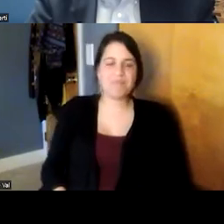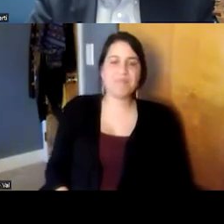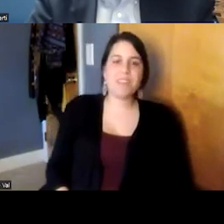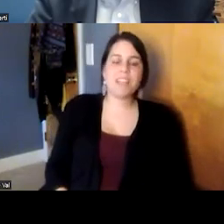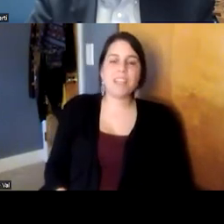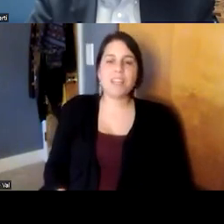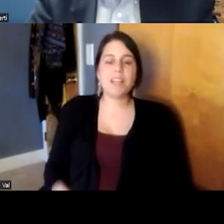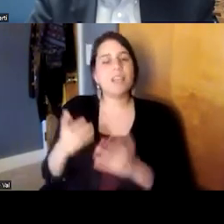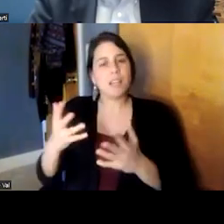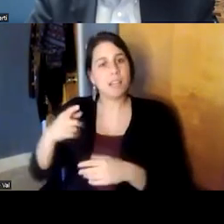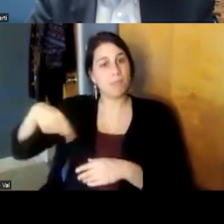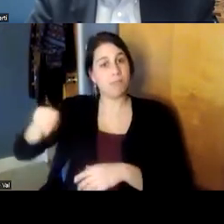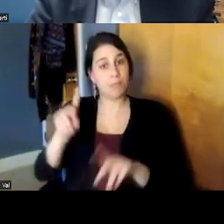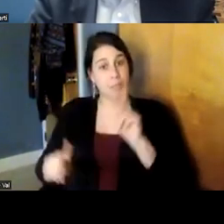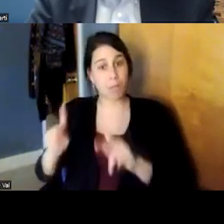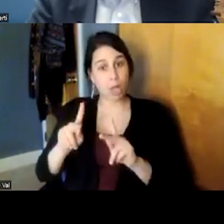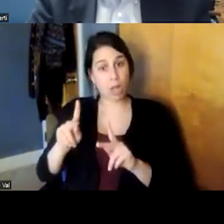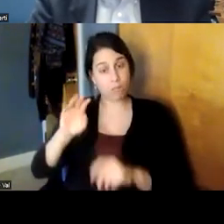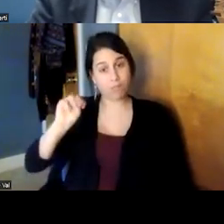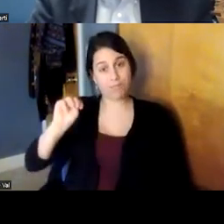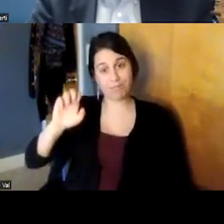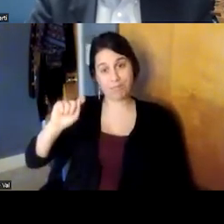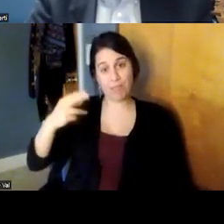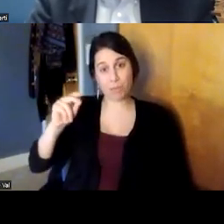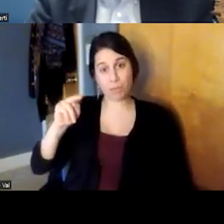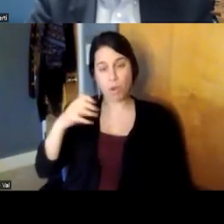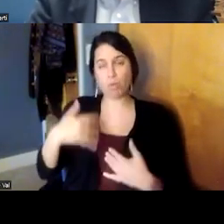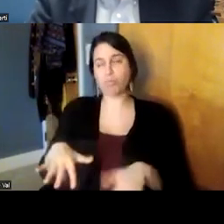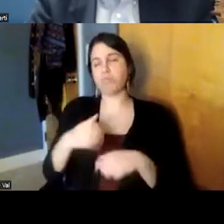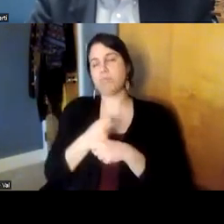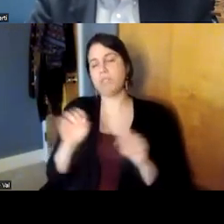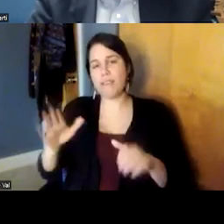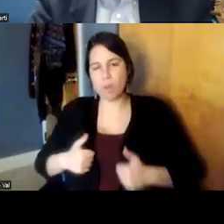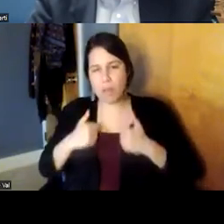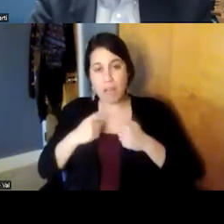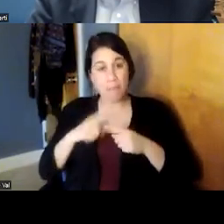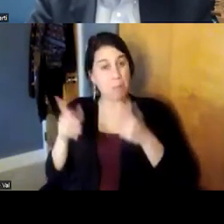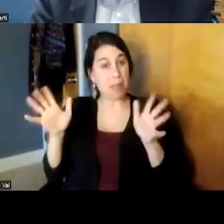these people even though methadone is life-saving for them they still need to work on other stuff a